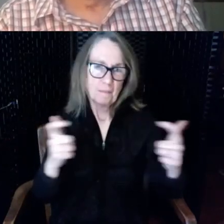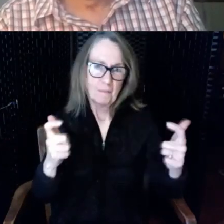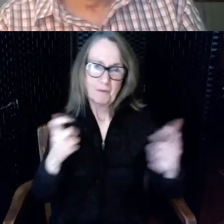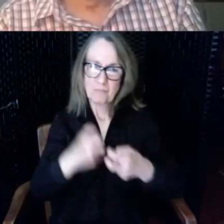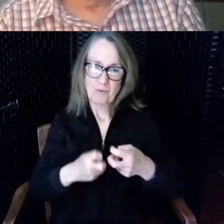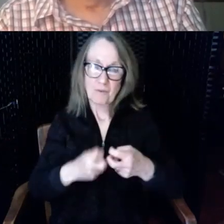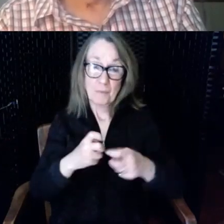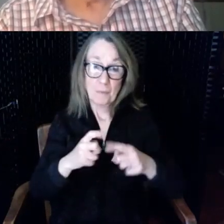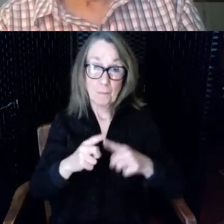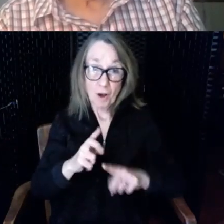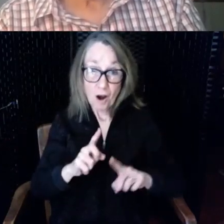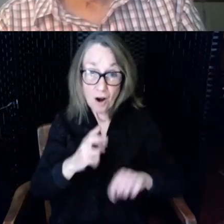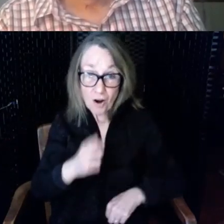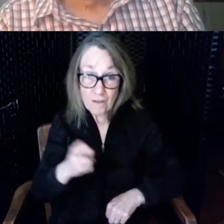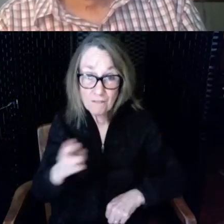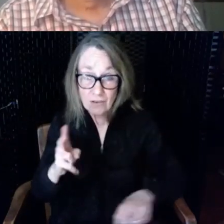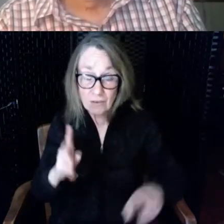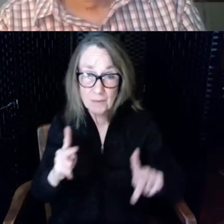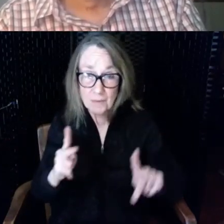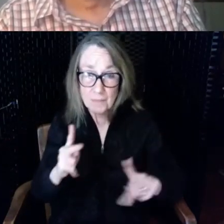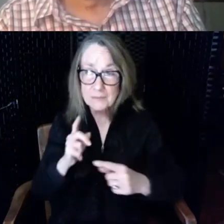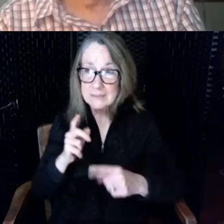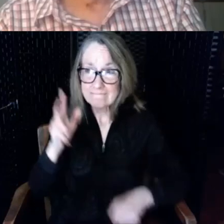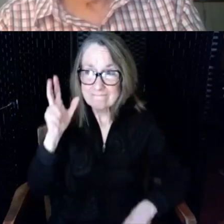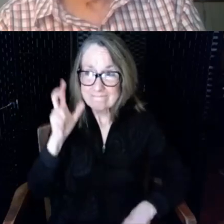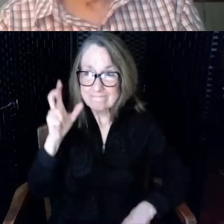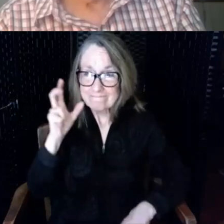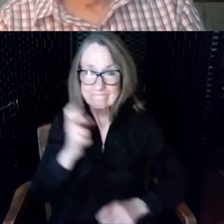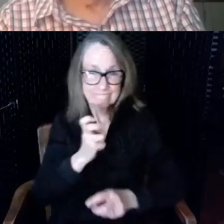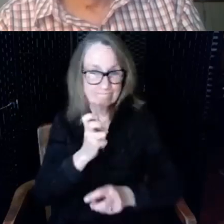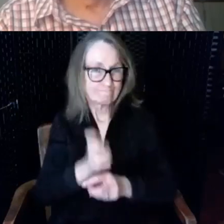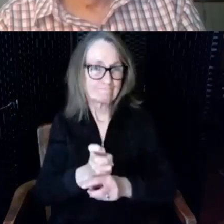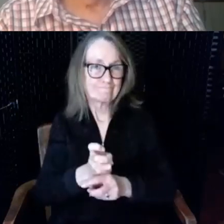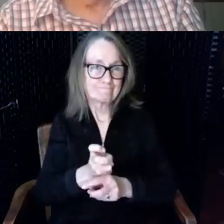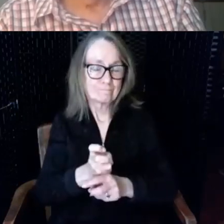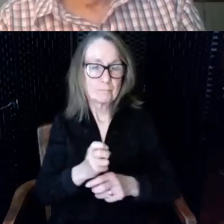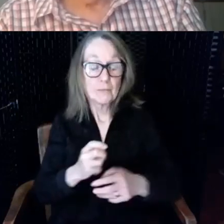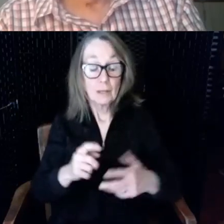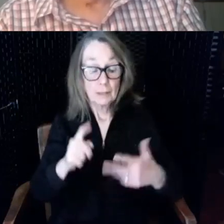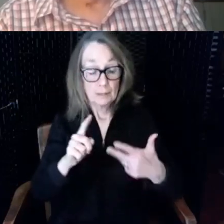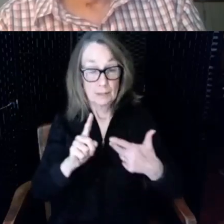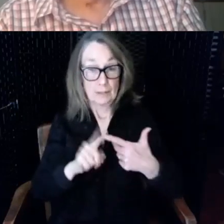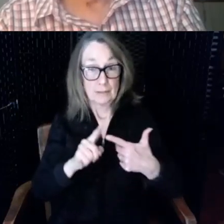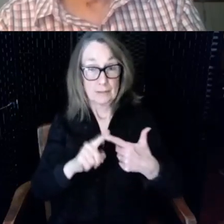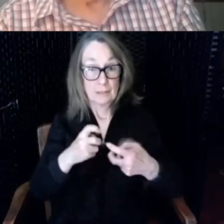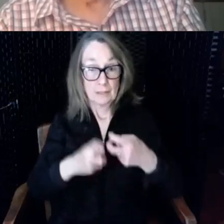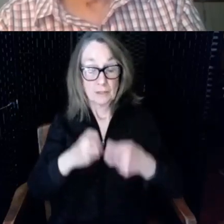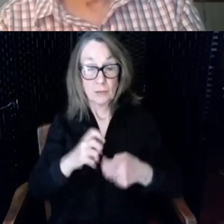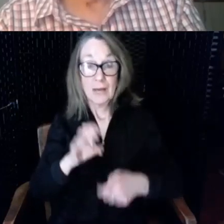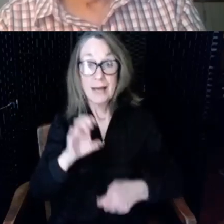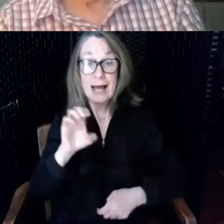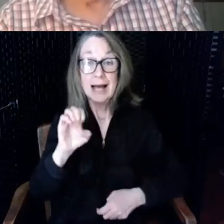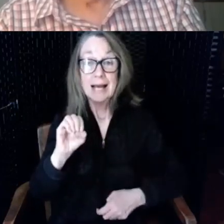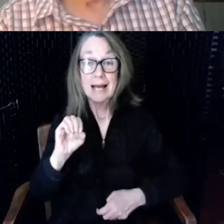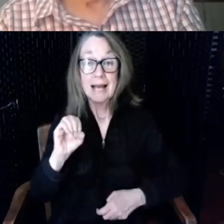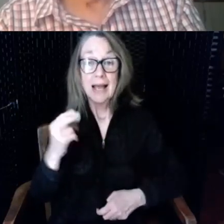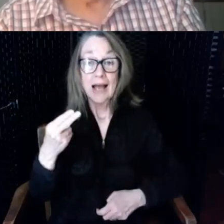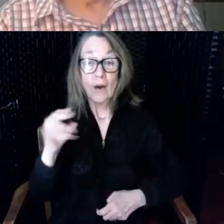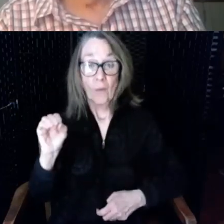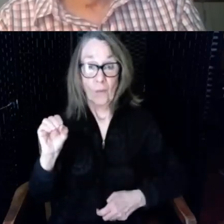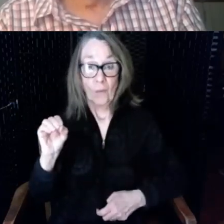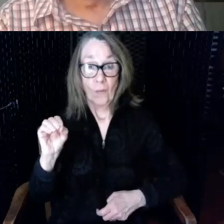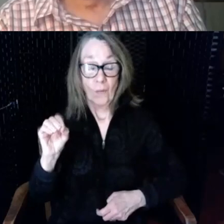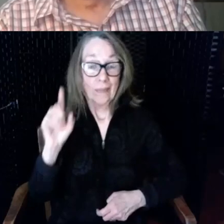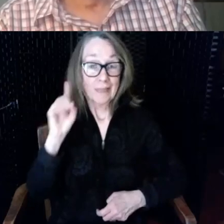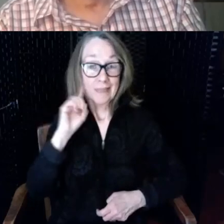hearing it makes a huge difference the second issue is echo only driven in a